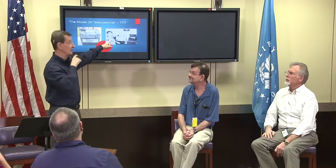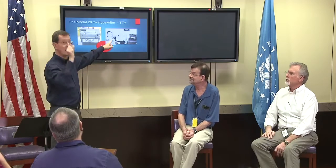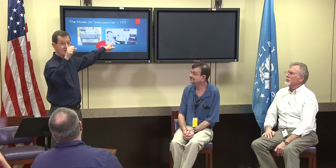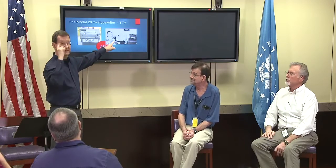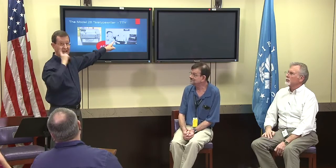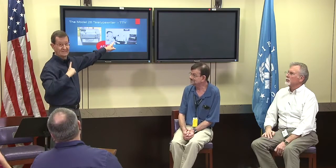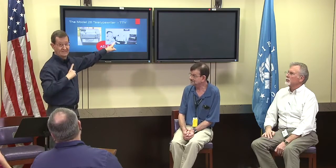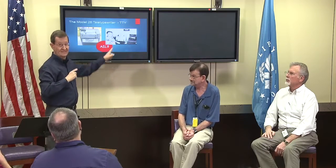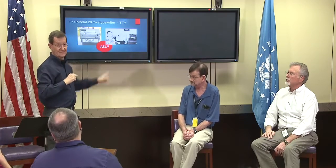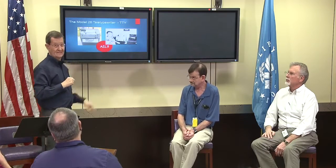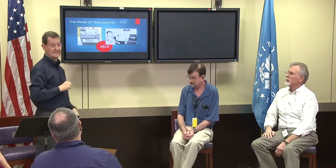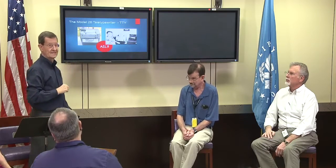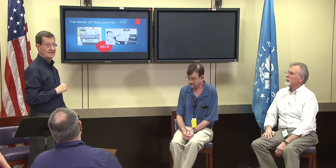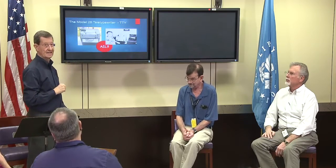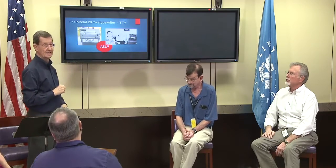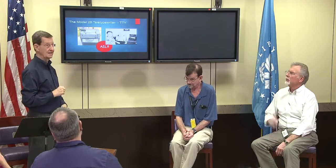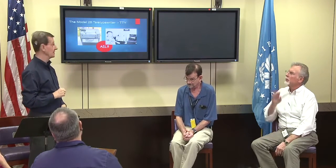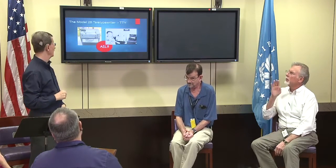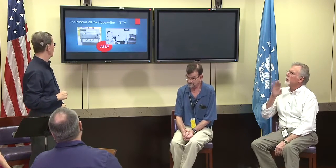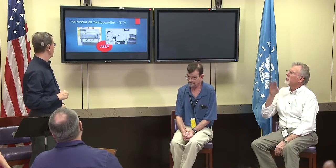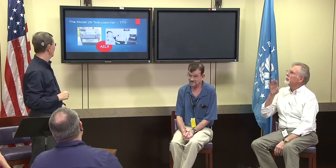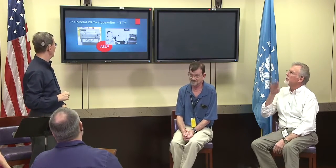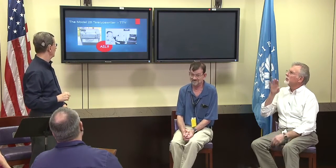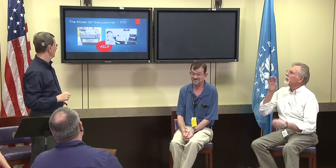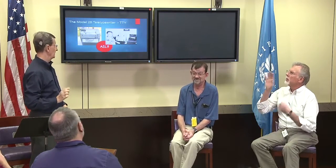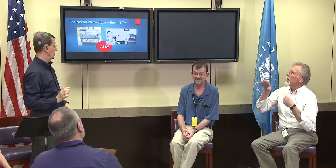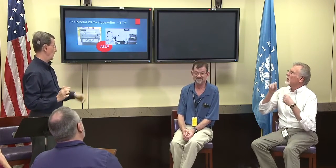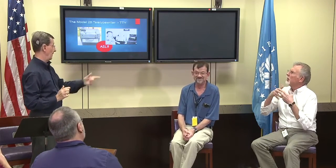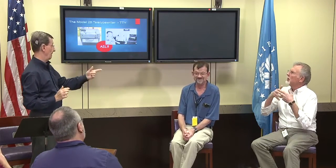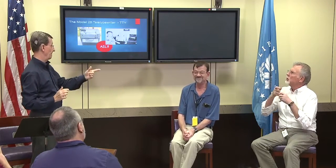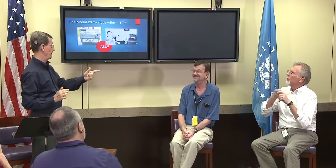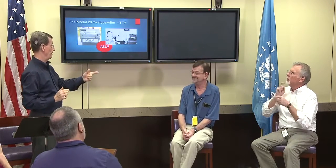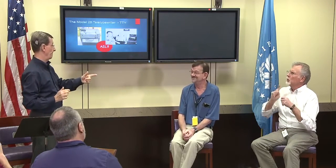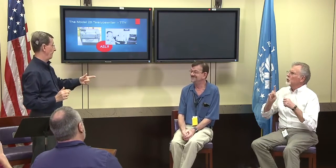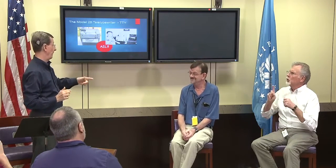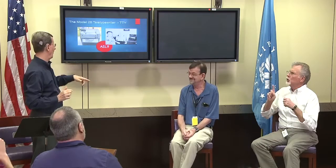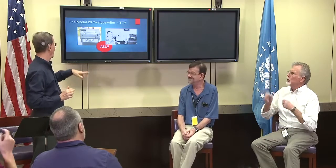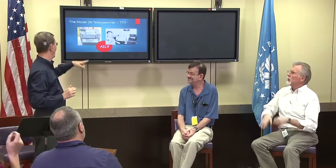Someone from the audience asked me if this person was deaf? That's Robert.